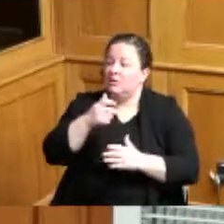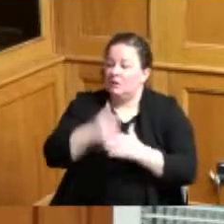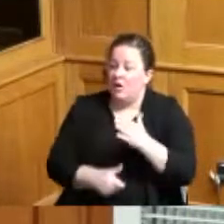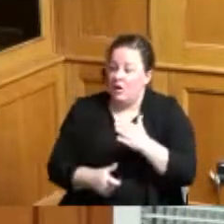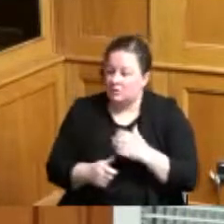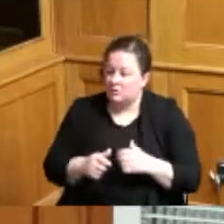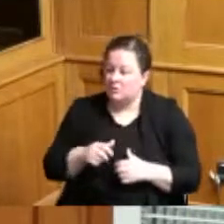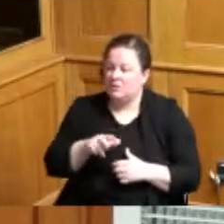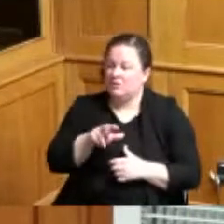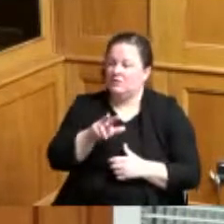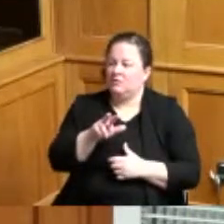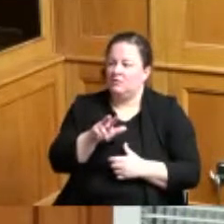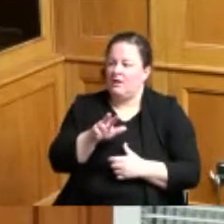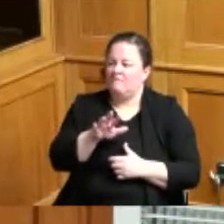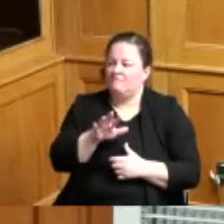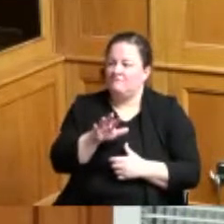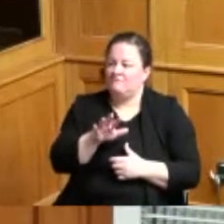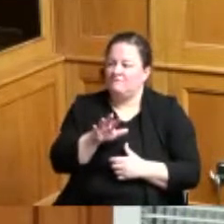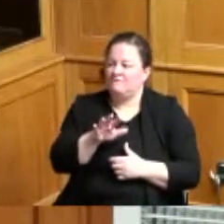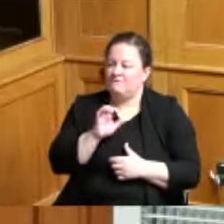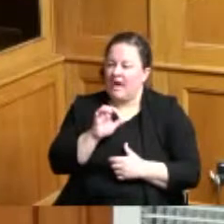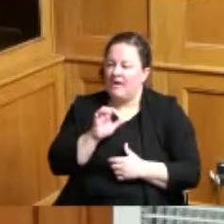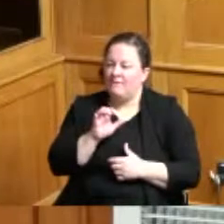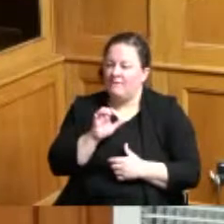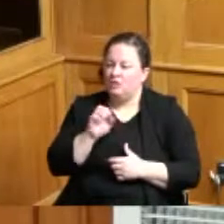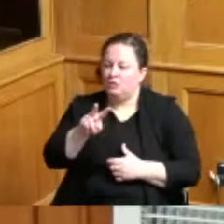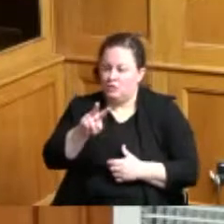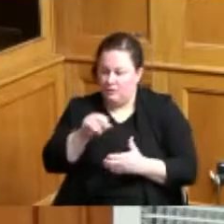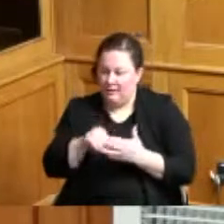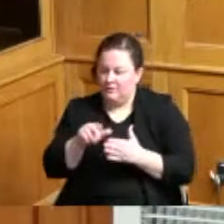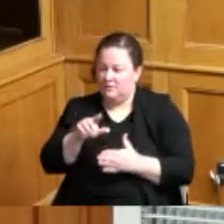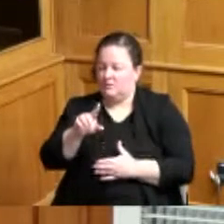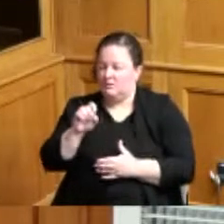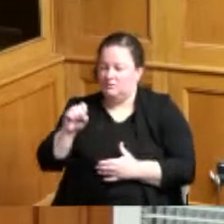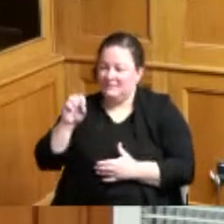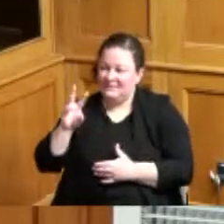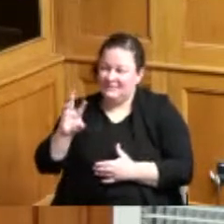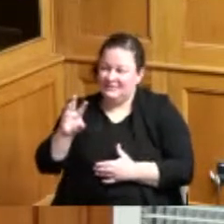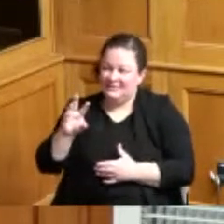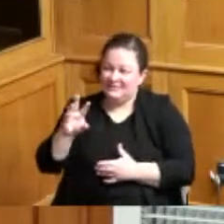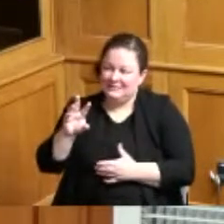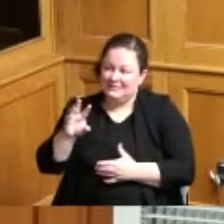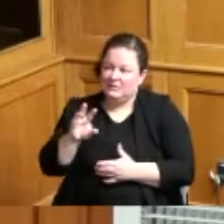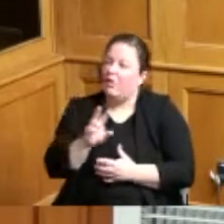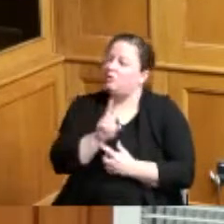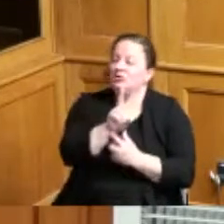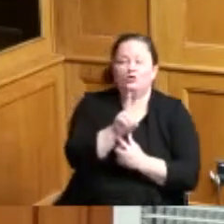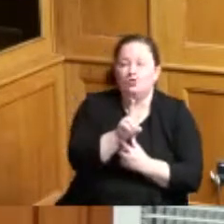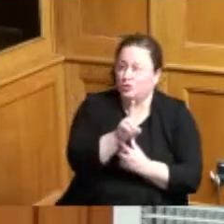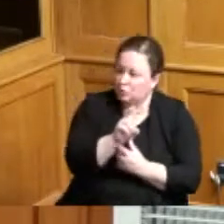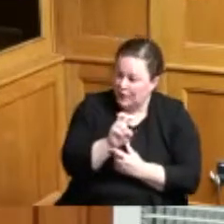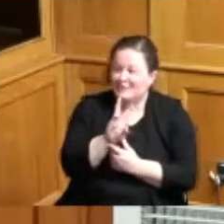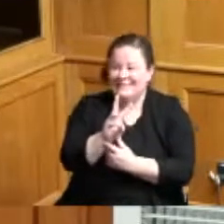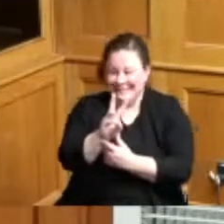this allows us to partner with miami township who is obtained in conjunction with our office OPWC